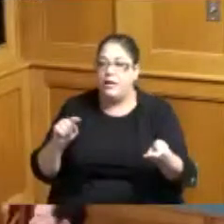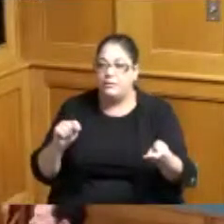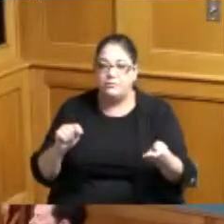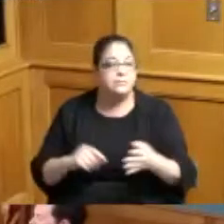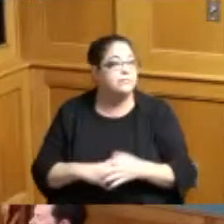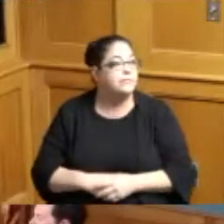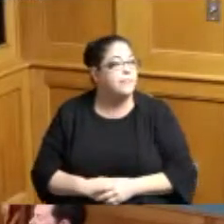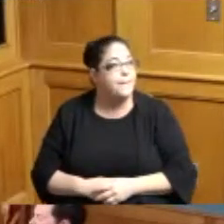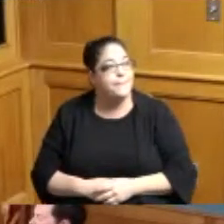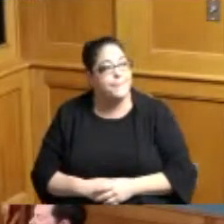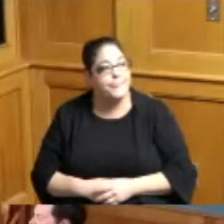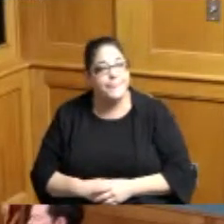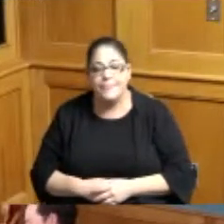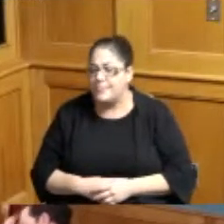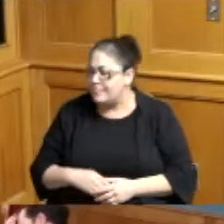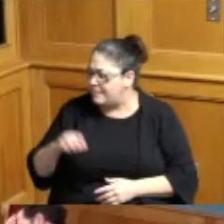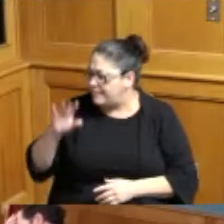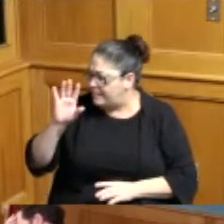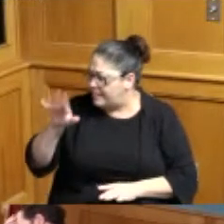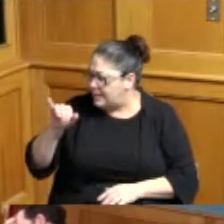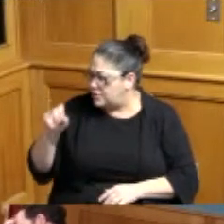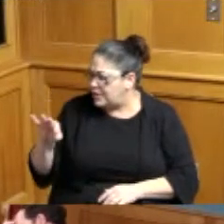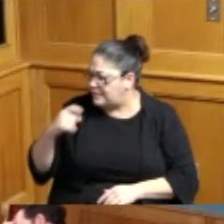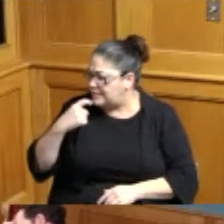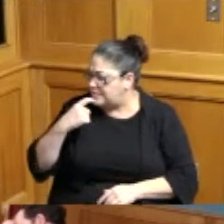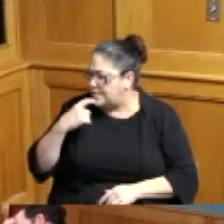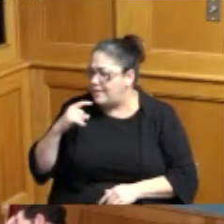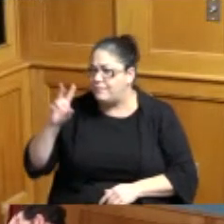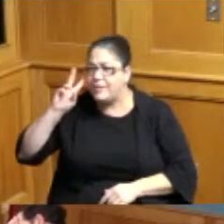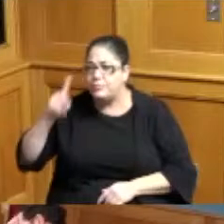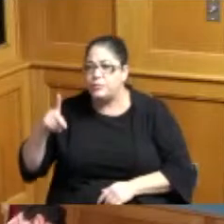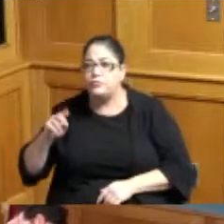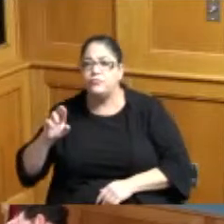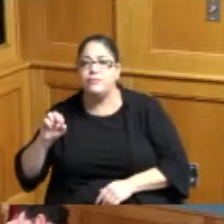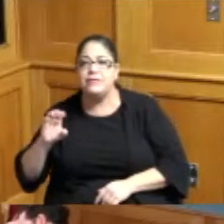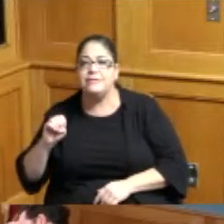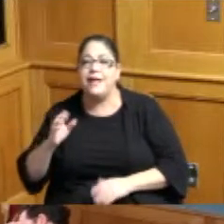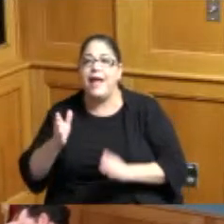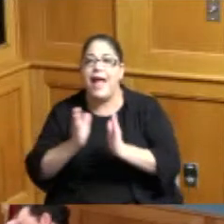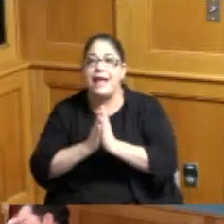sorry Phil the I think what Vice President Reece was asking was where is the local match coming